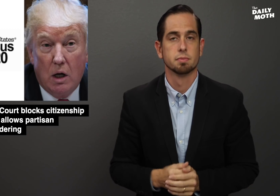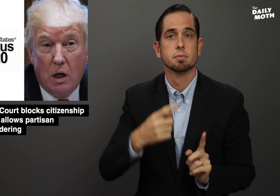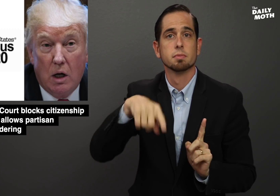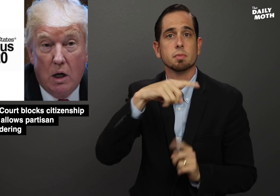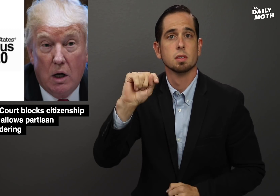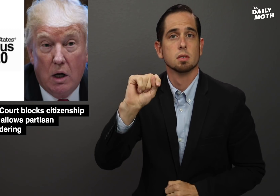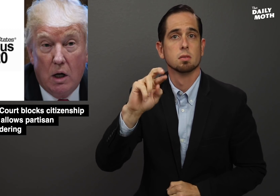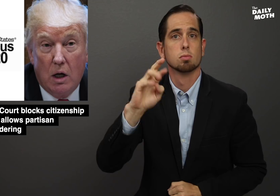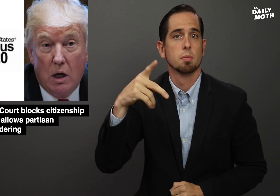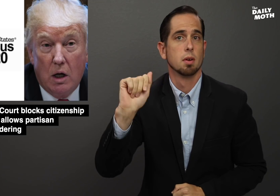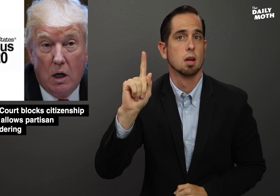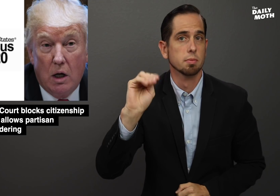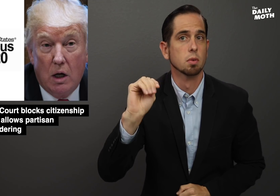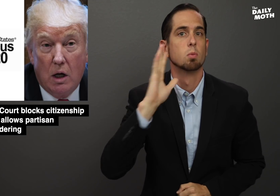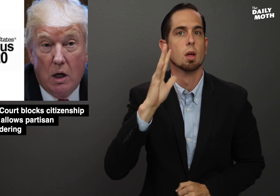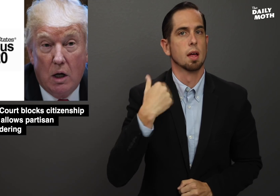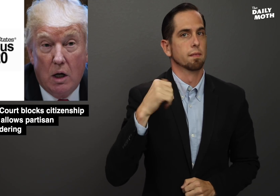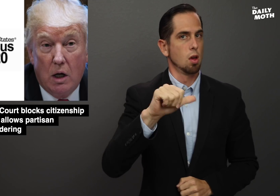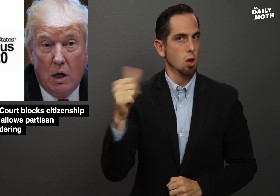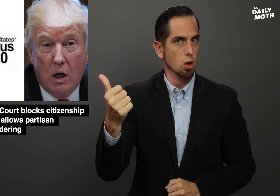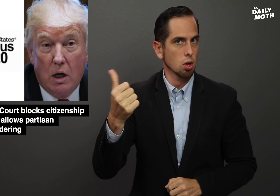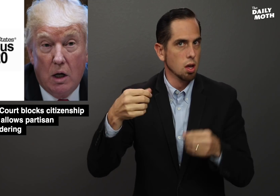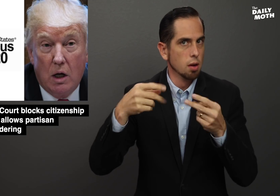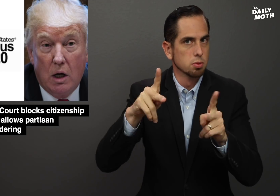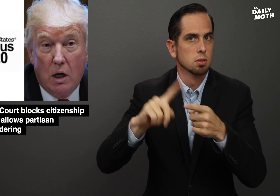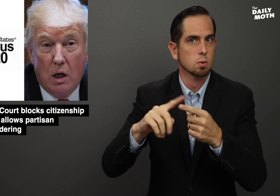The Trump administration will have another opportunity